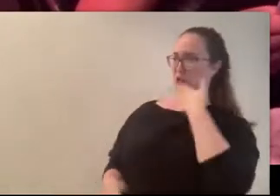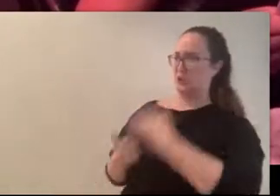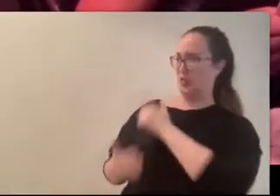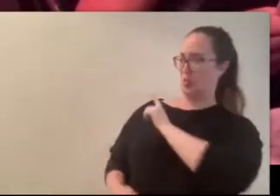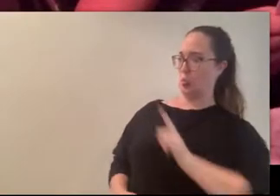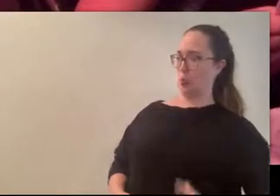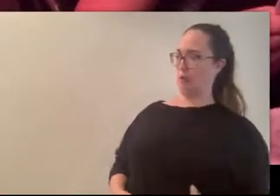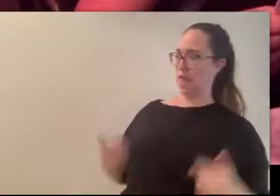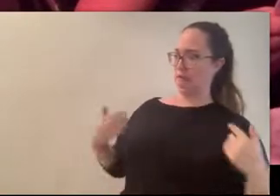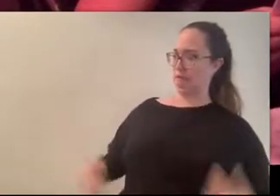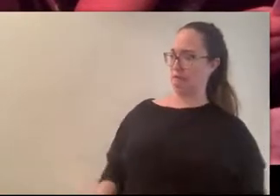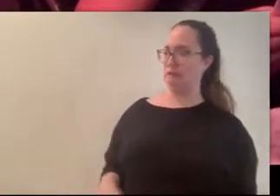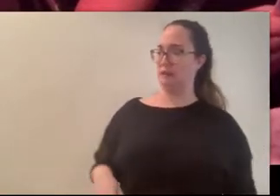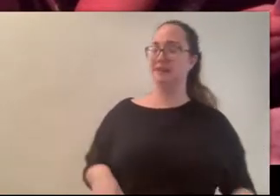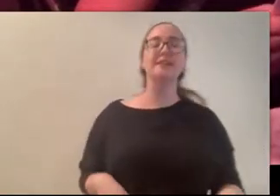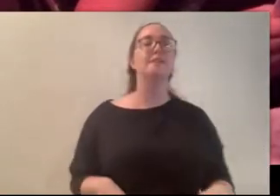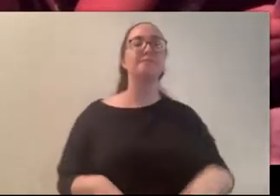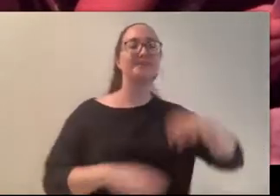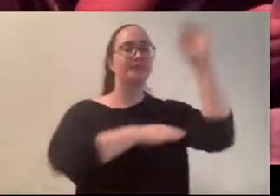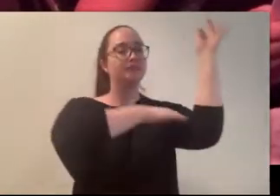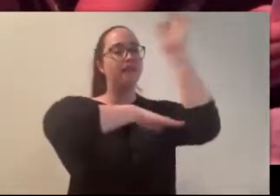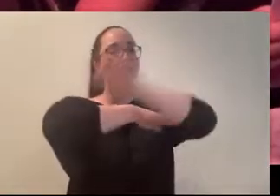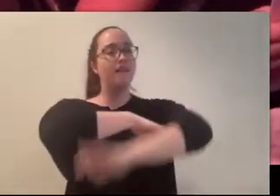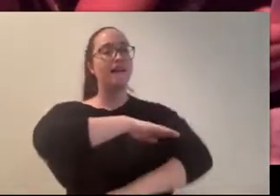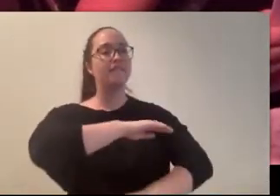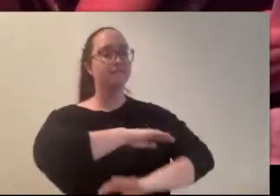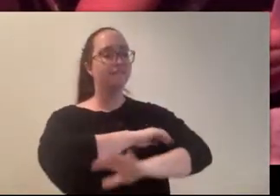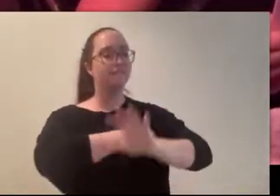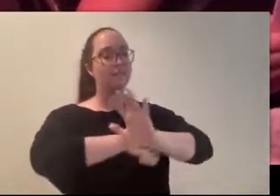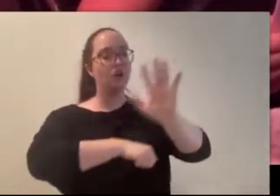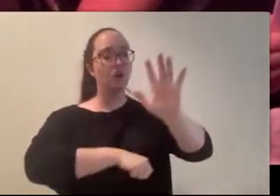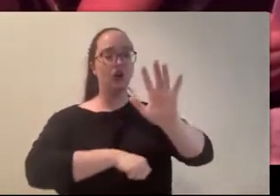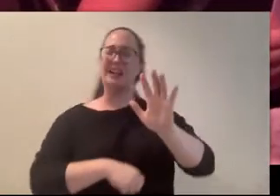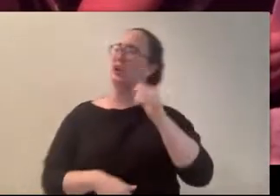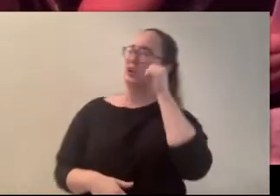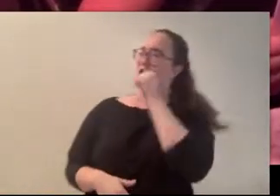after five that evening. (Thomas) is this how chicks talk to each other? (Carly) Kinda..